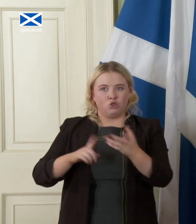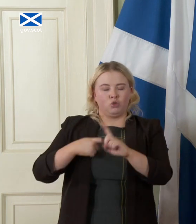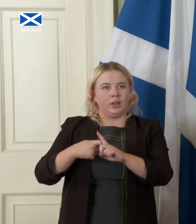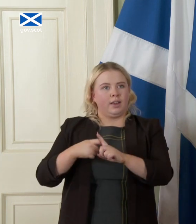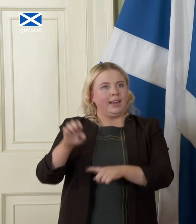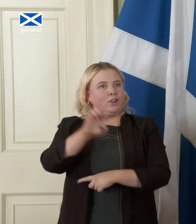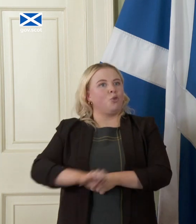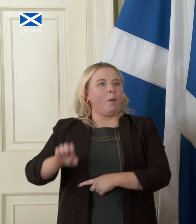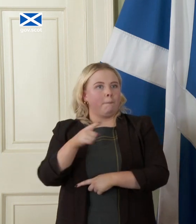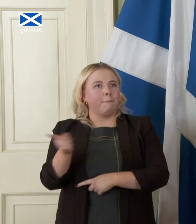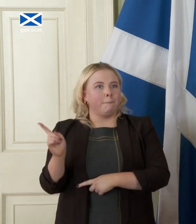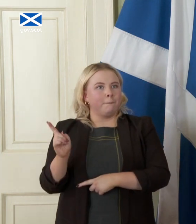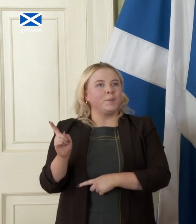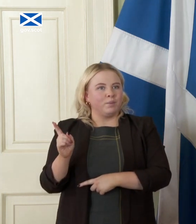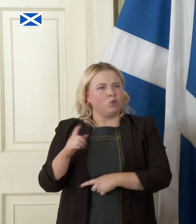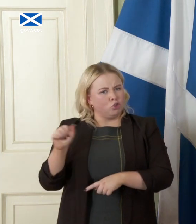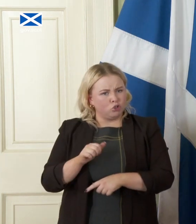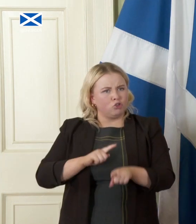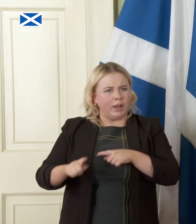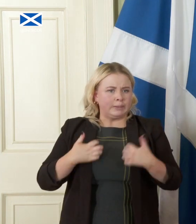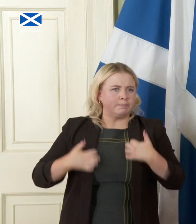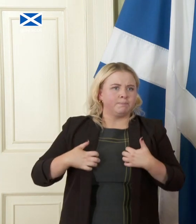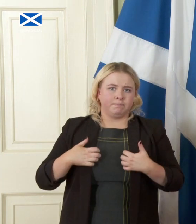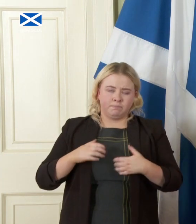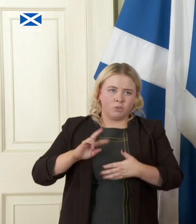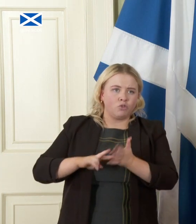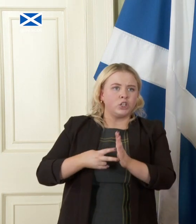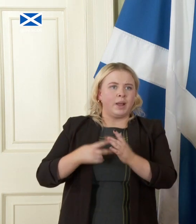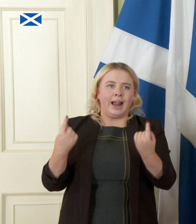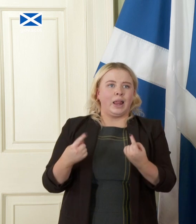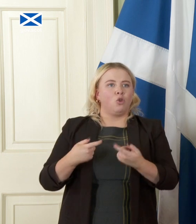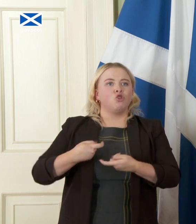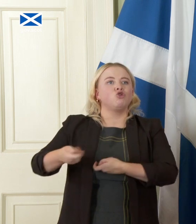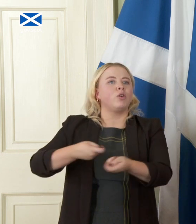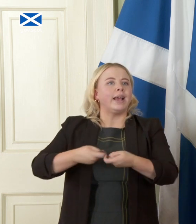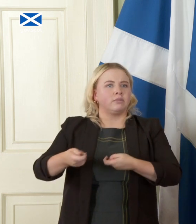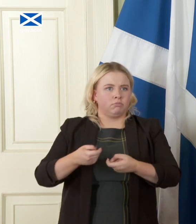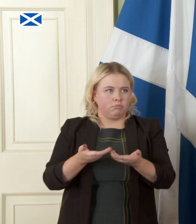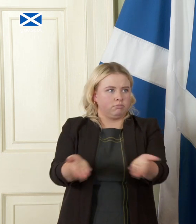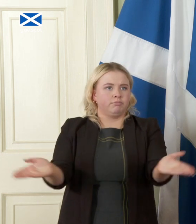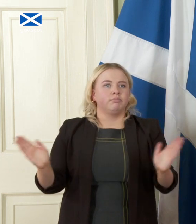we should be seeking to put arrangements in place that allow trade across at that that is the the